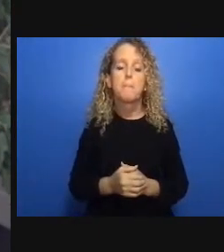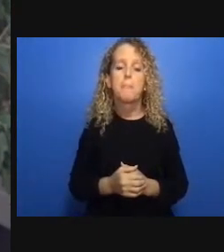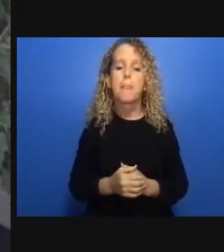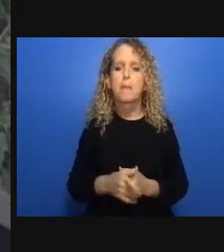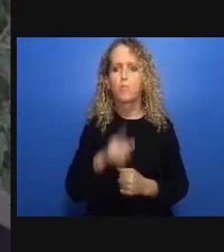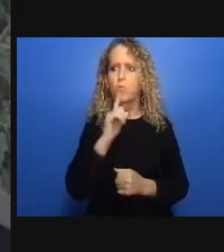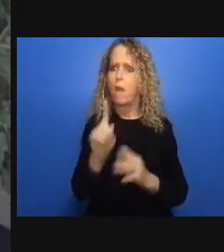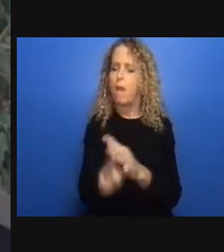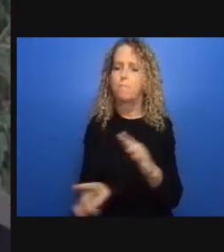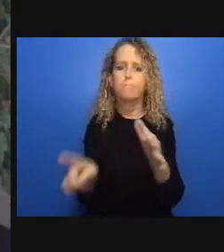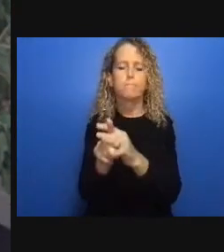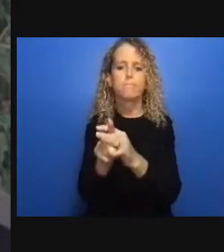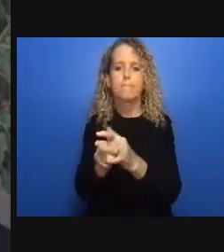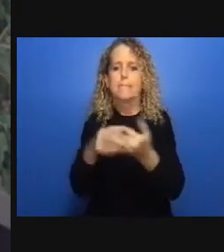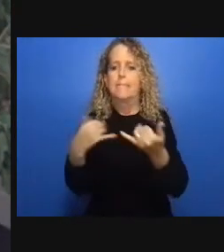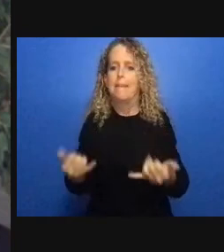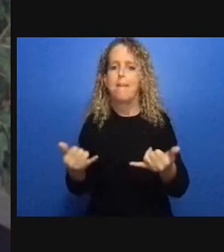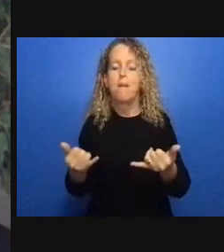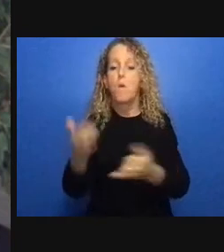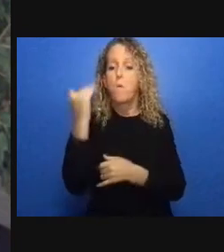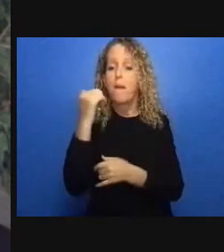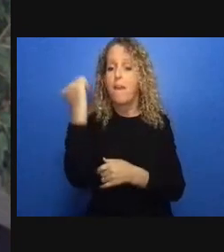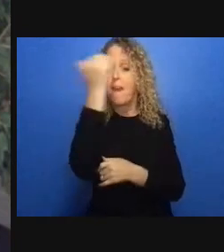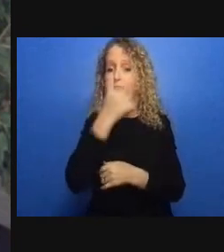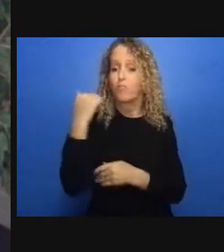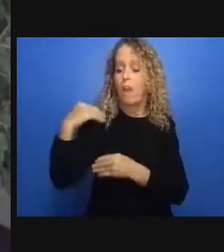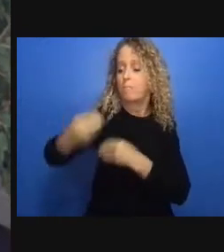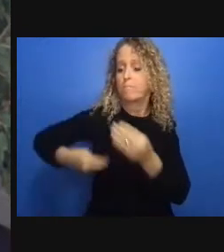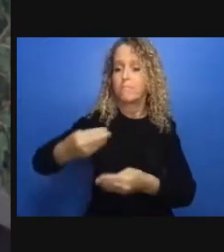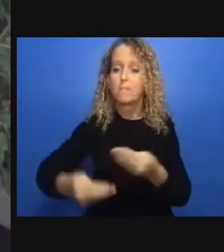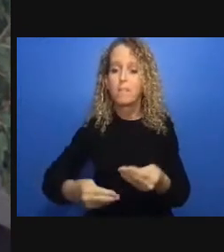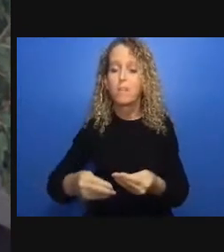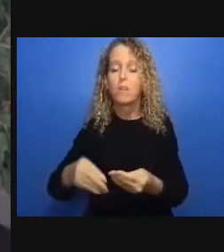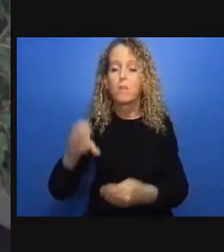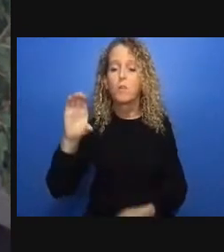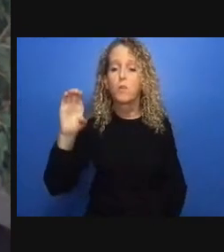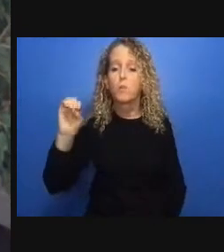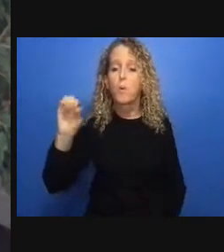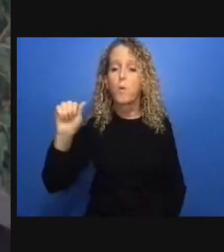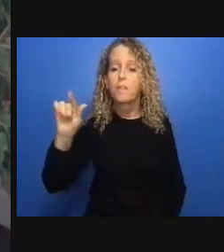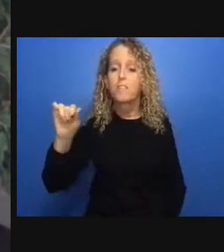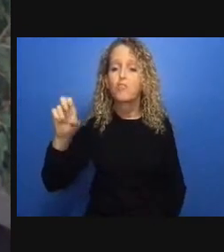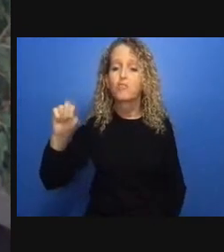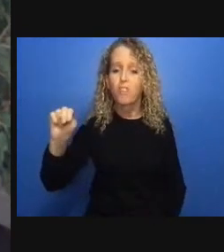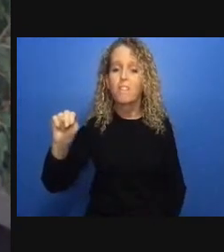and that's a population we know is primarily composed of persons awaiting trial as a result